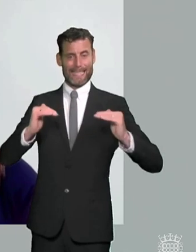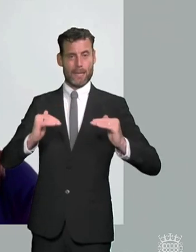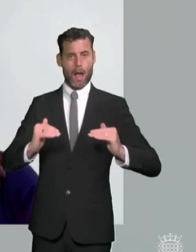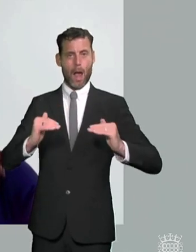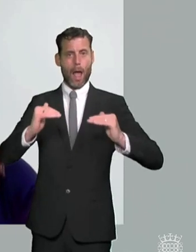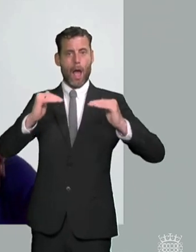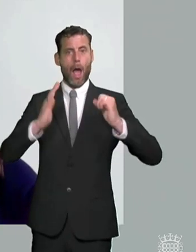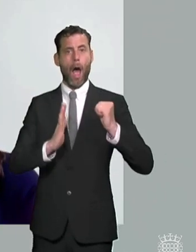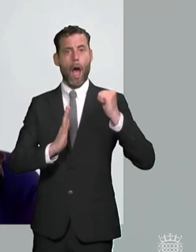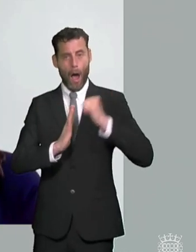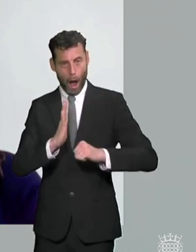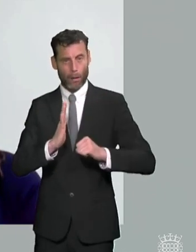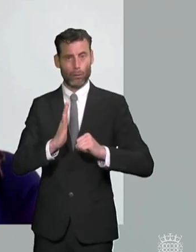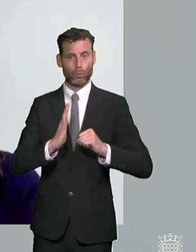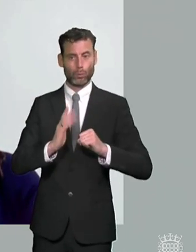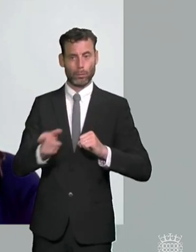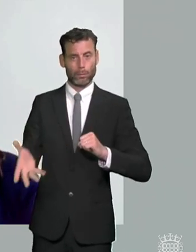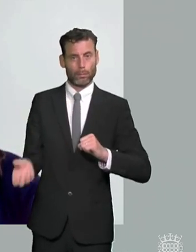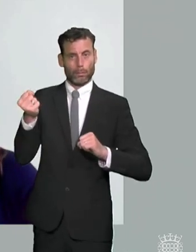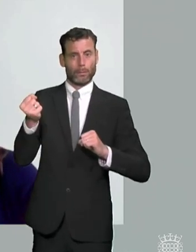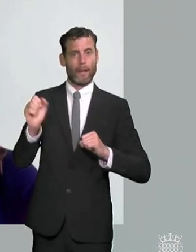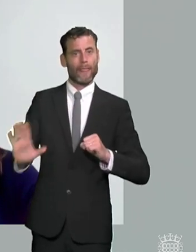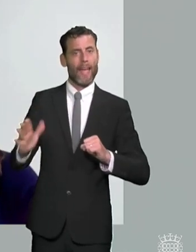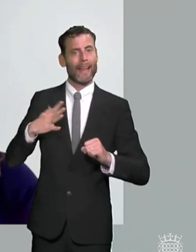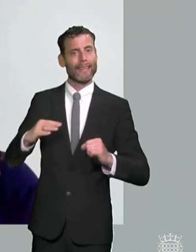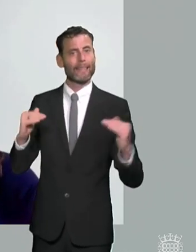framework for the form an ehc plan has to take we have a very clear legal framework for the